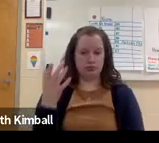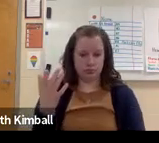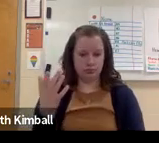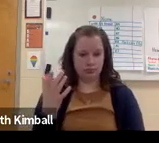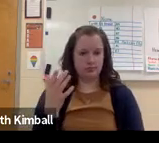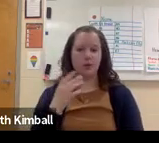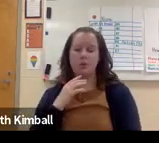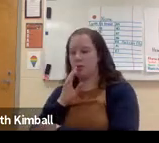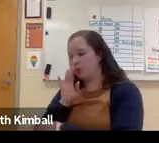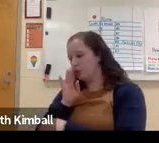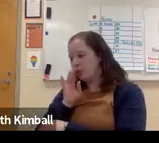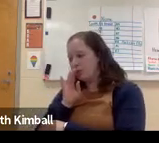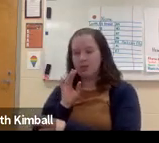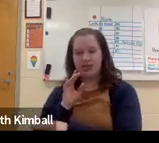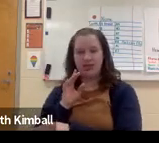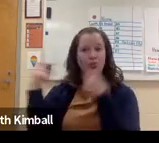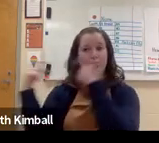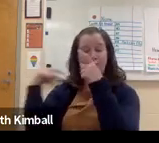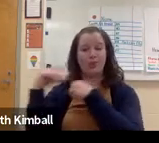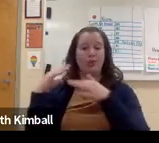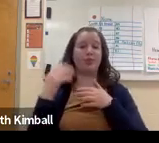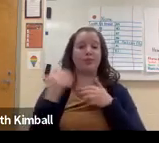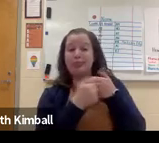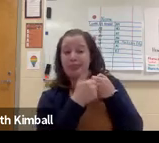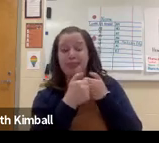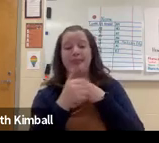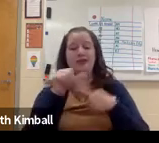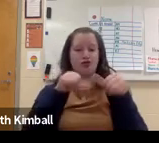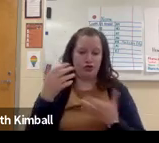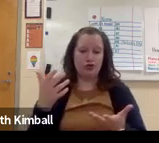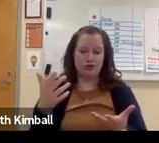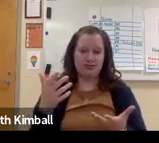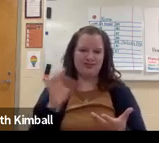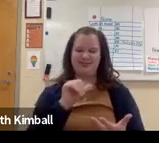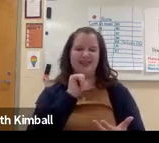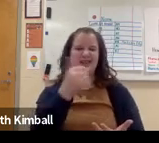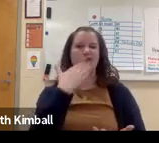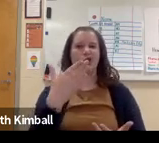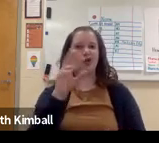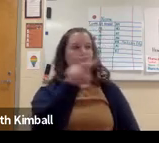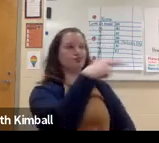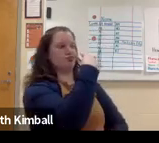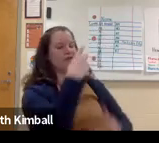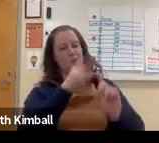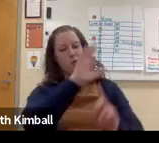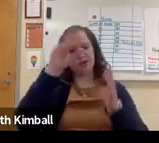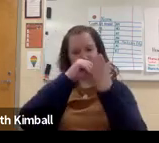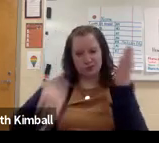And it's not just for the deaf and hard of hearing students. It's really beneficial to all of your students. And also, if you think about it, while you